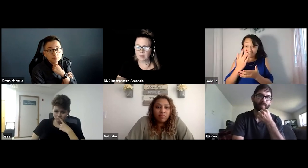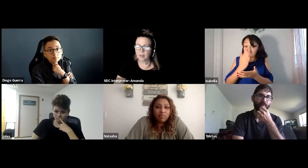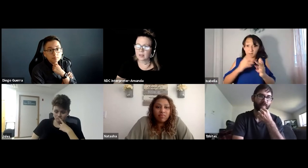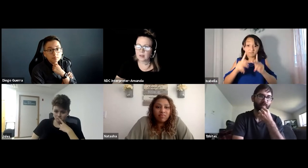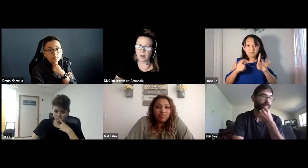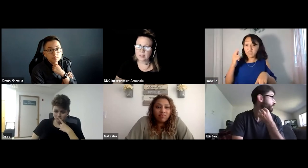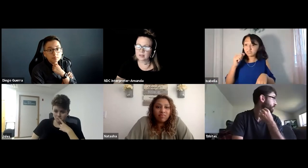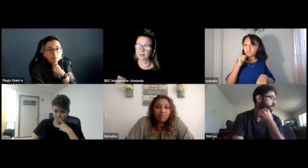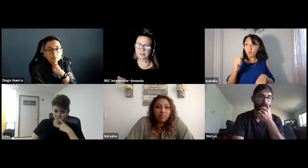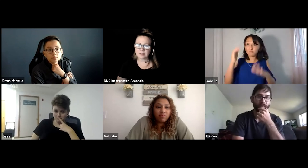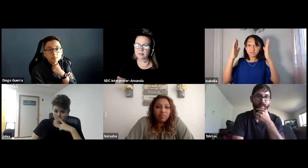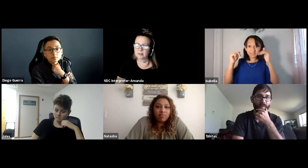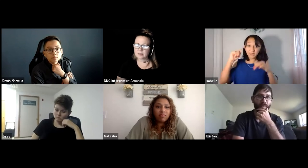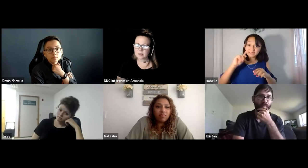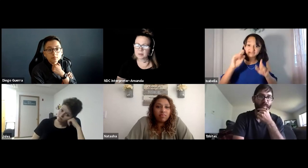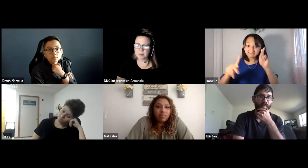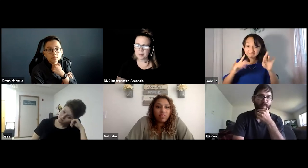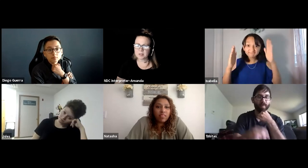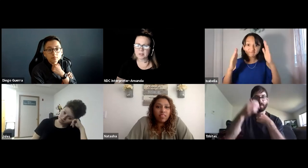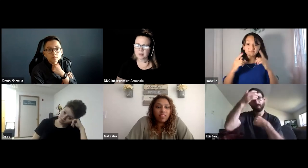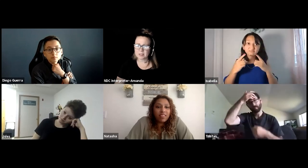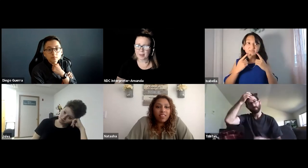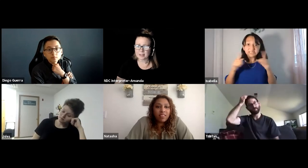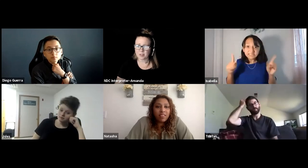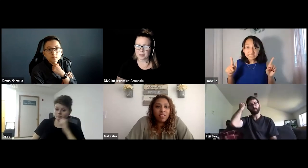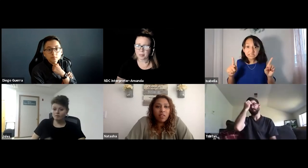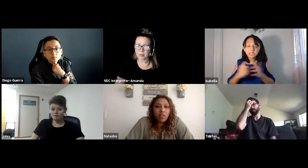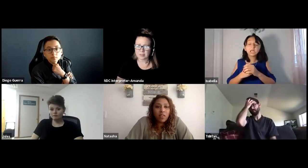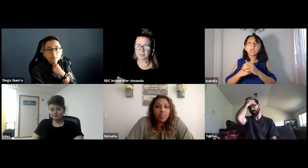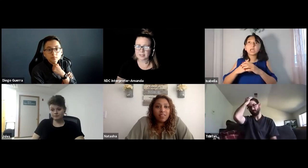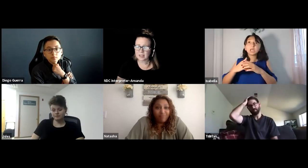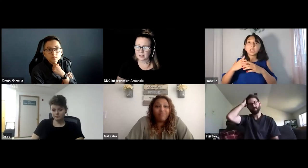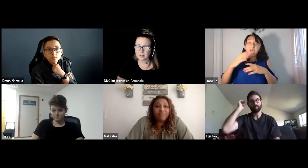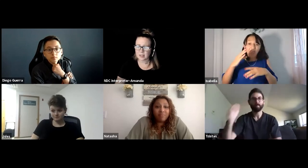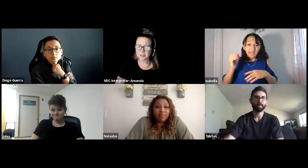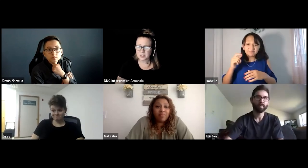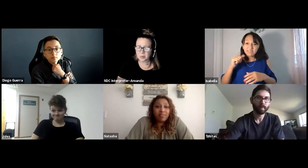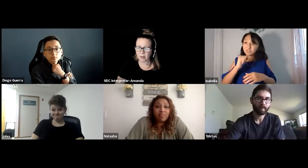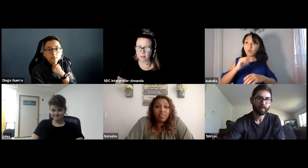I think sometimes people just don't expect Deaf people to succeed and to do well.